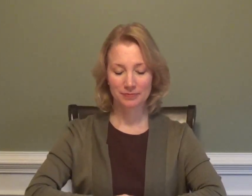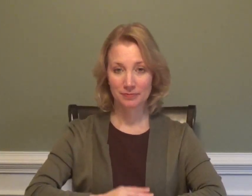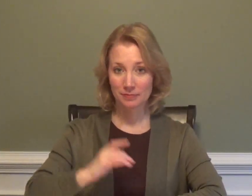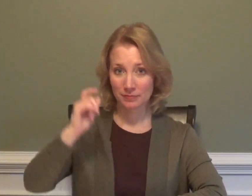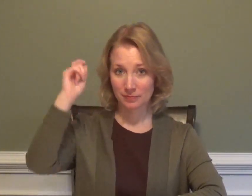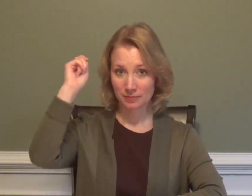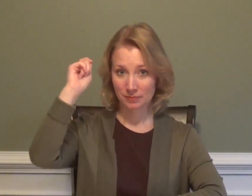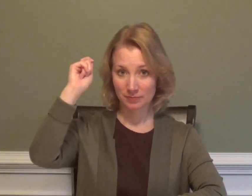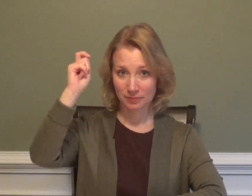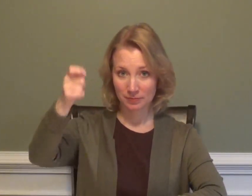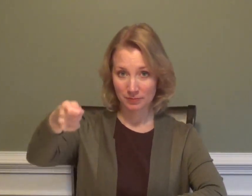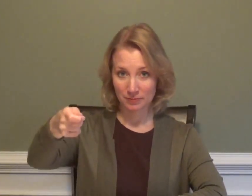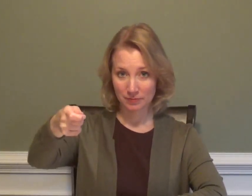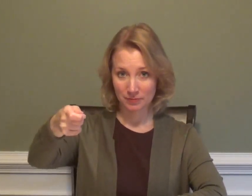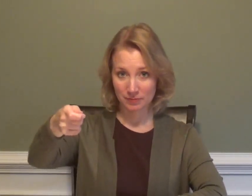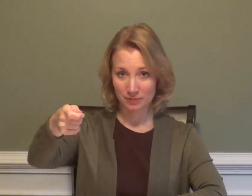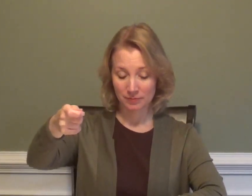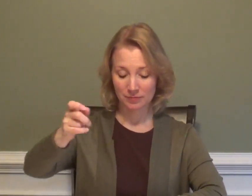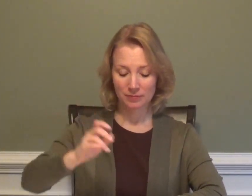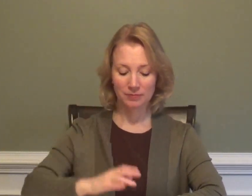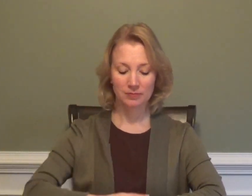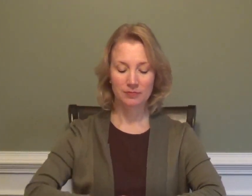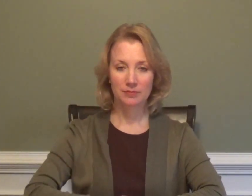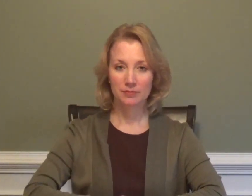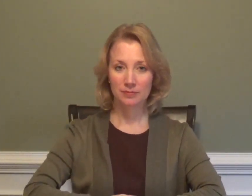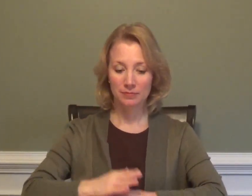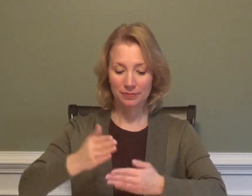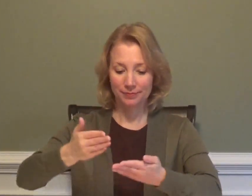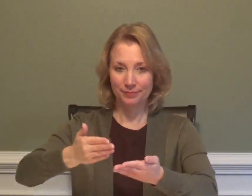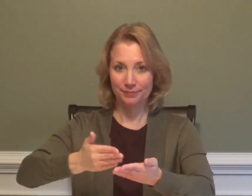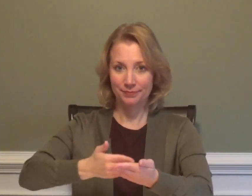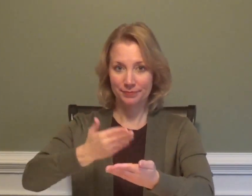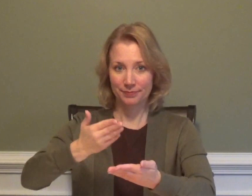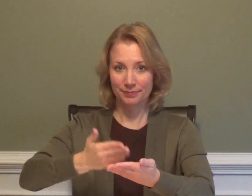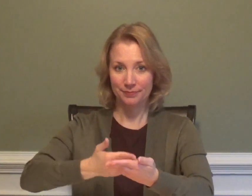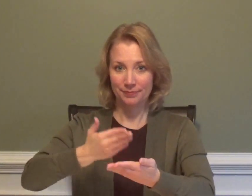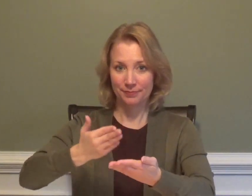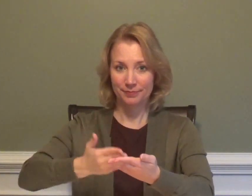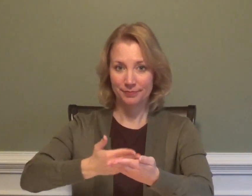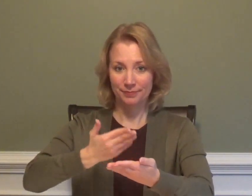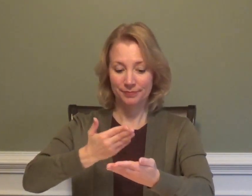CLUBS SPADES